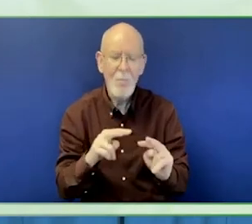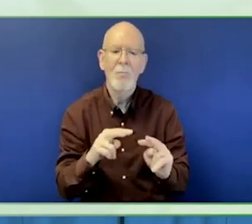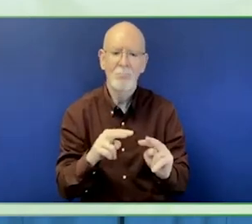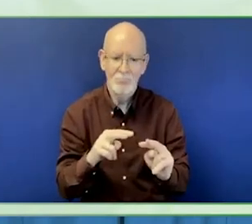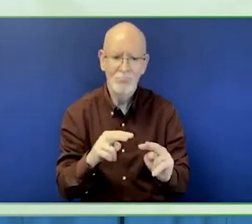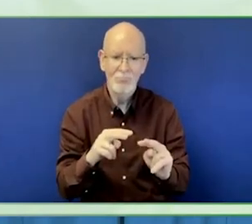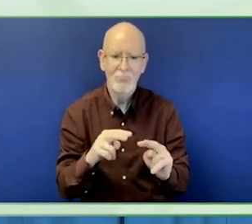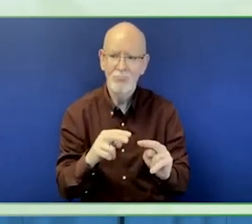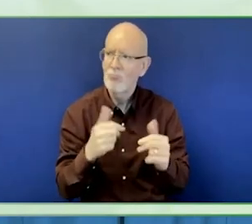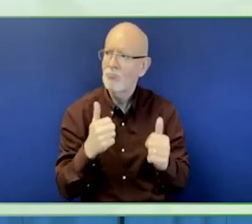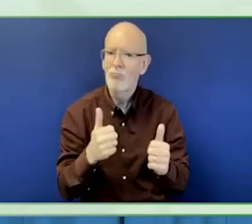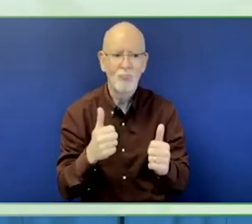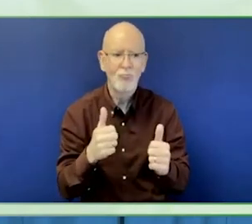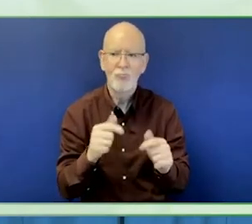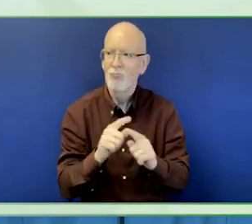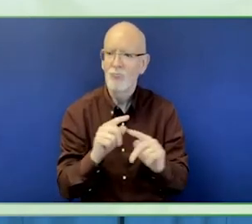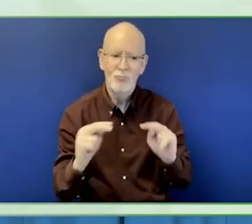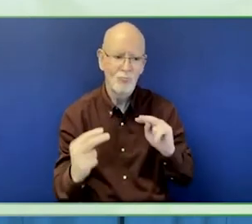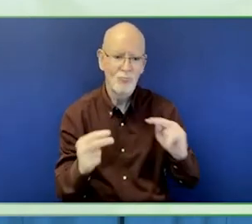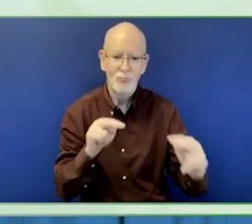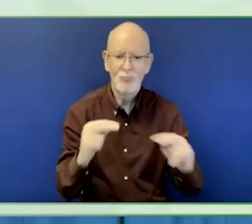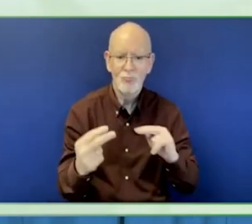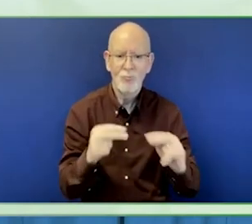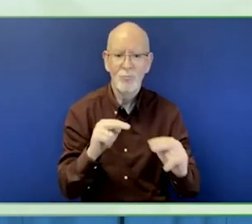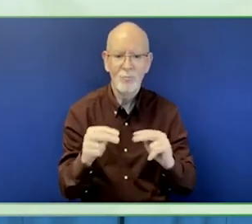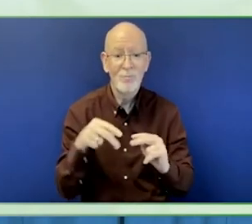After one year, we evaluate the project.